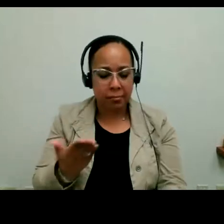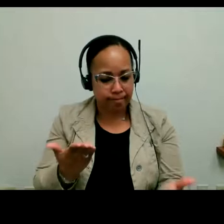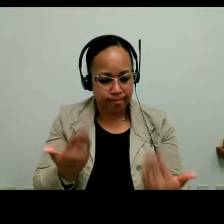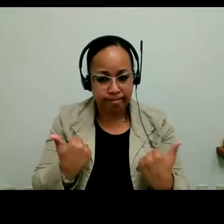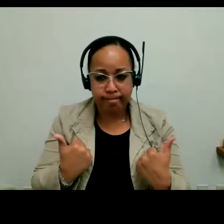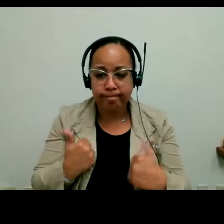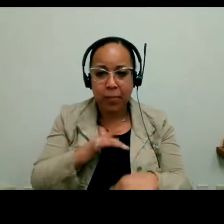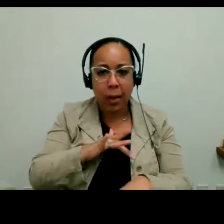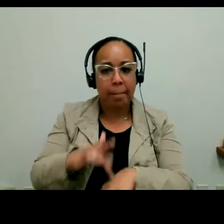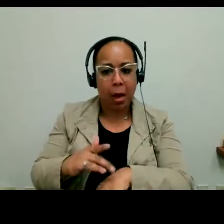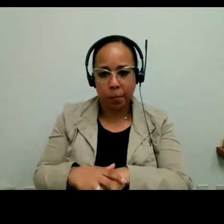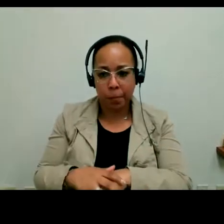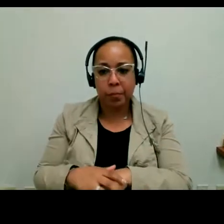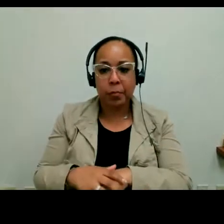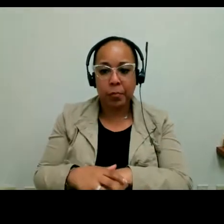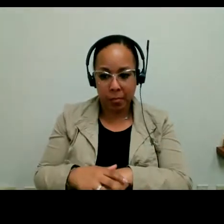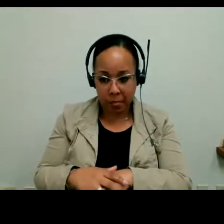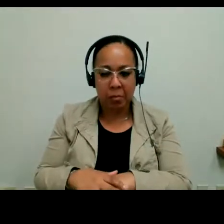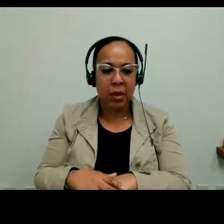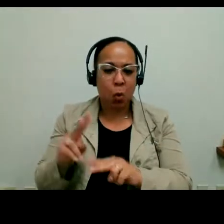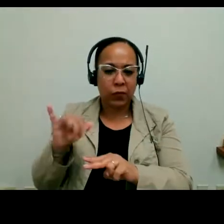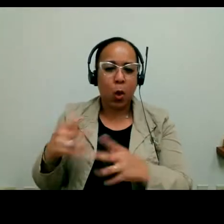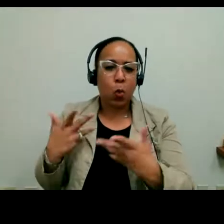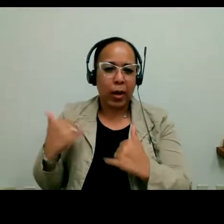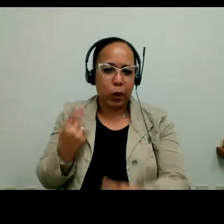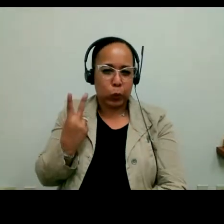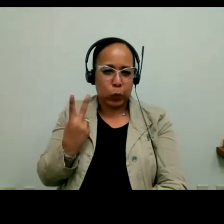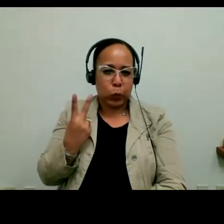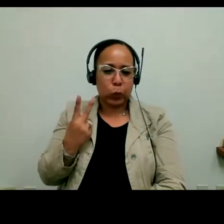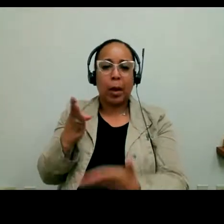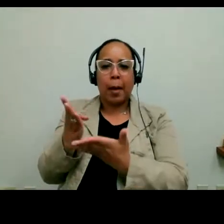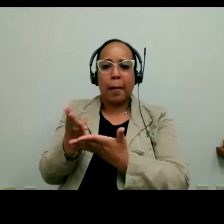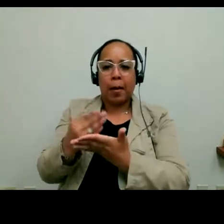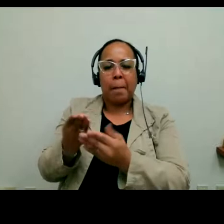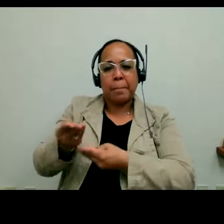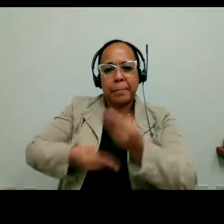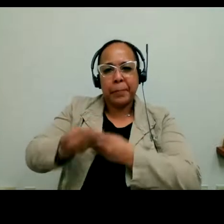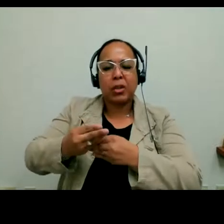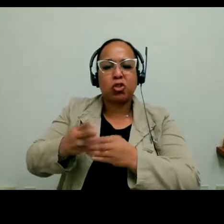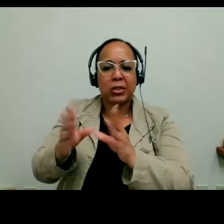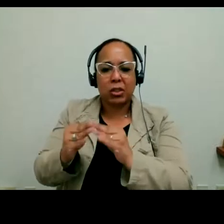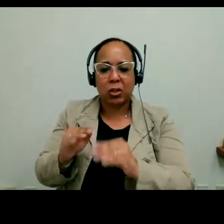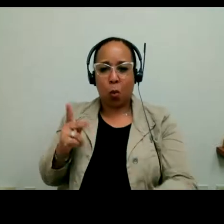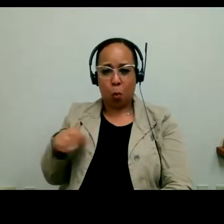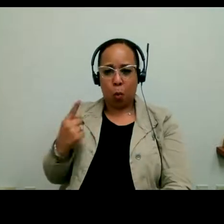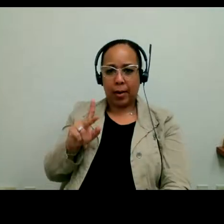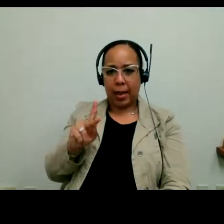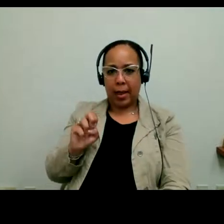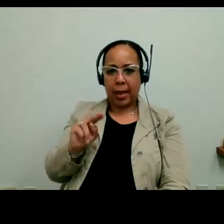so watch for that. We already had two sessions, one which was at Kennedy